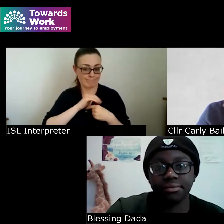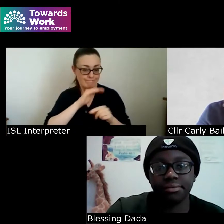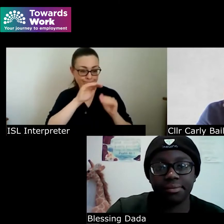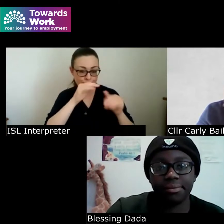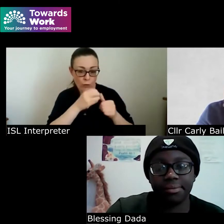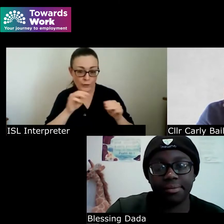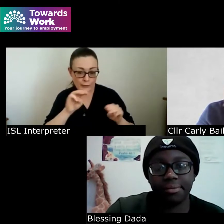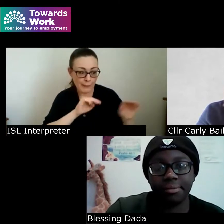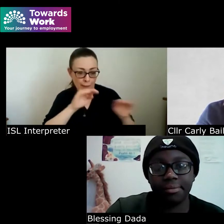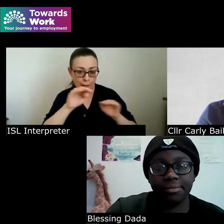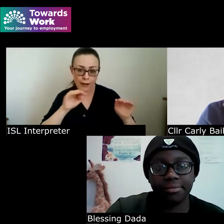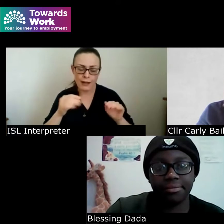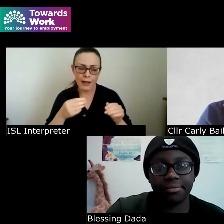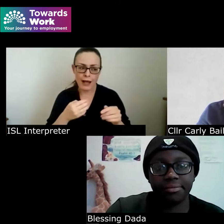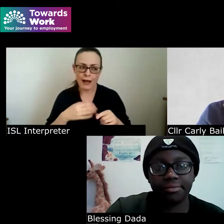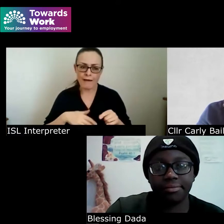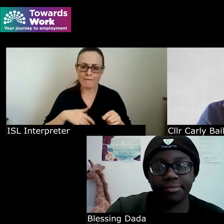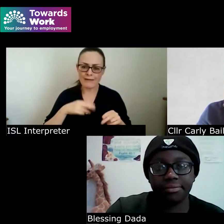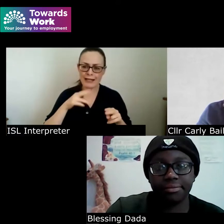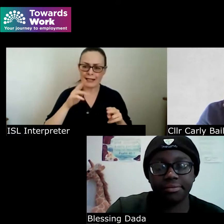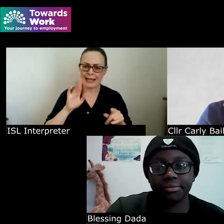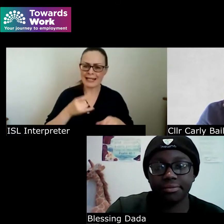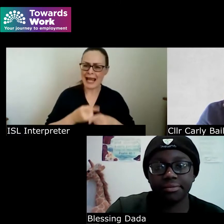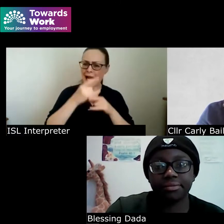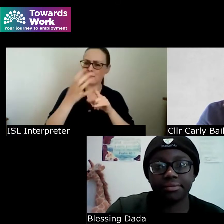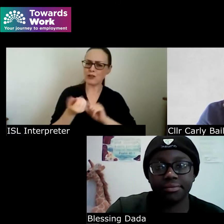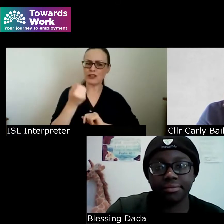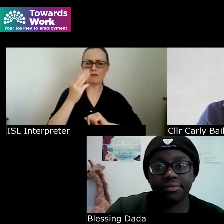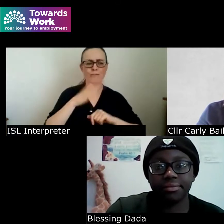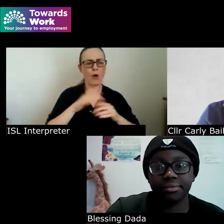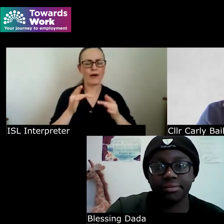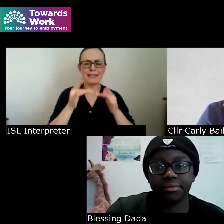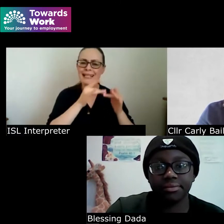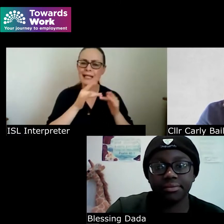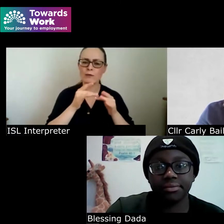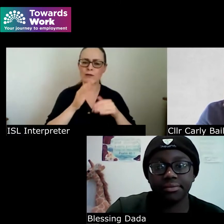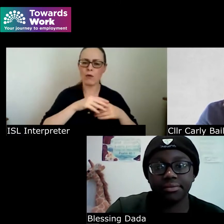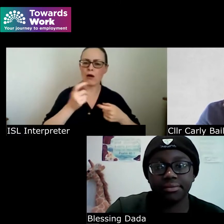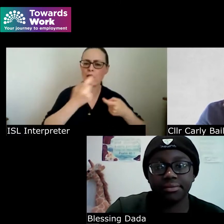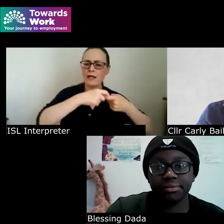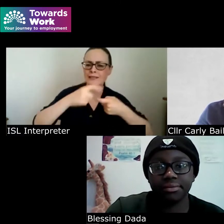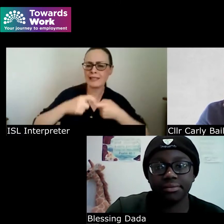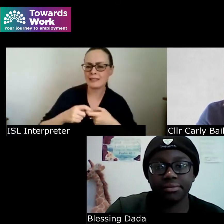door to a lot of contacts and a lot of networking opportunities that you wouldn't I don't think